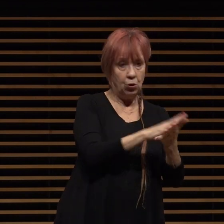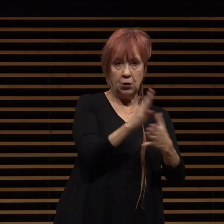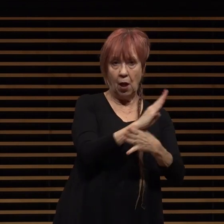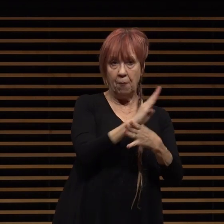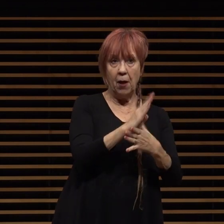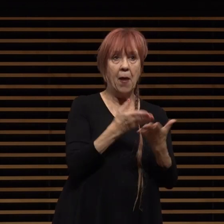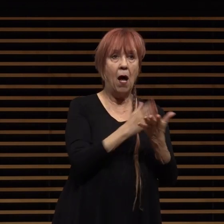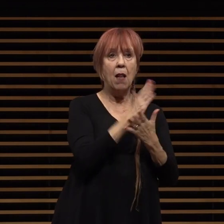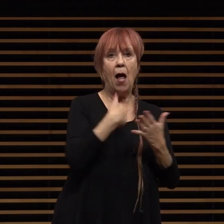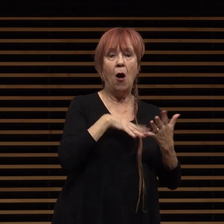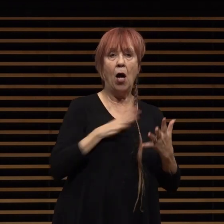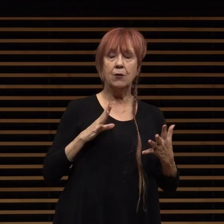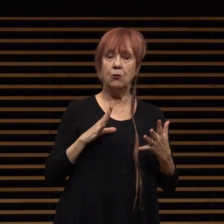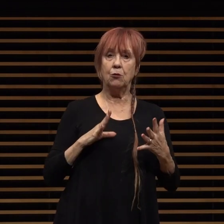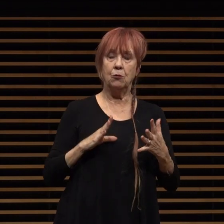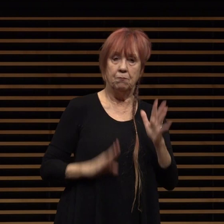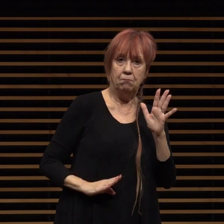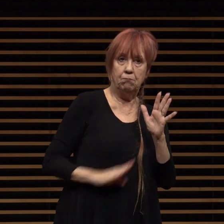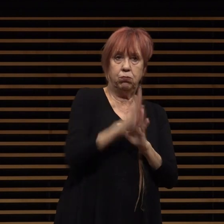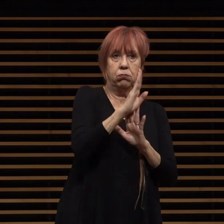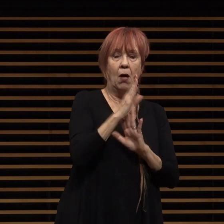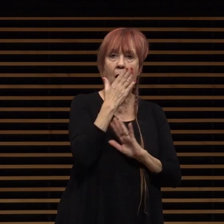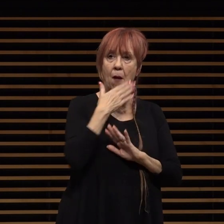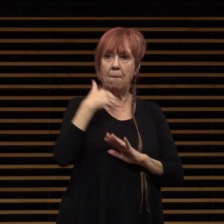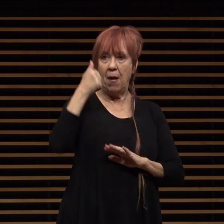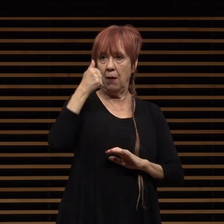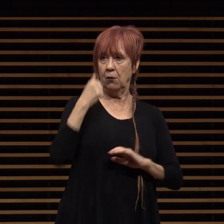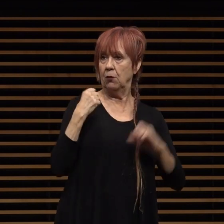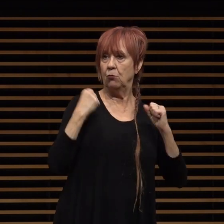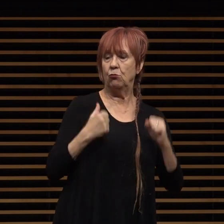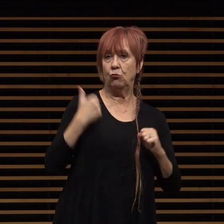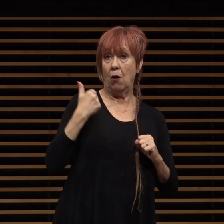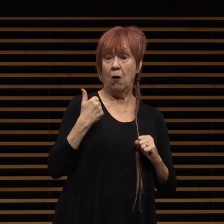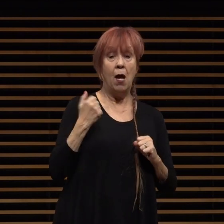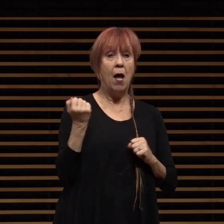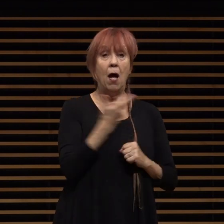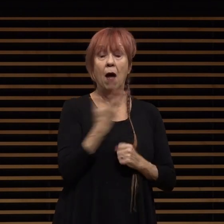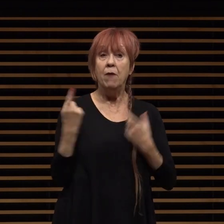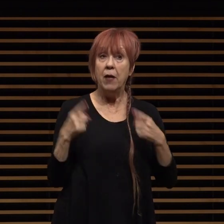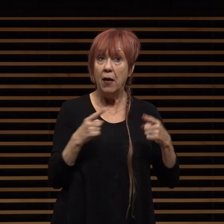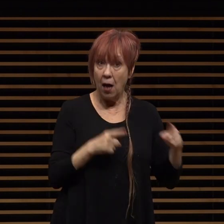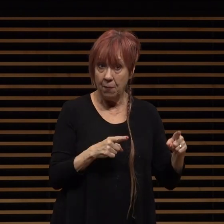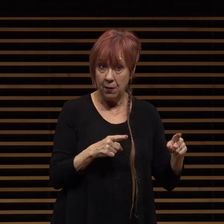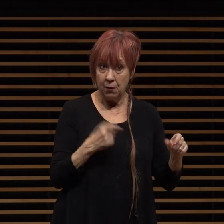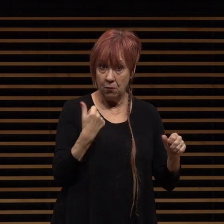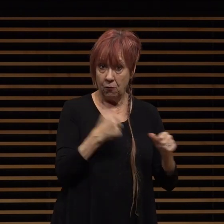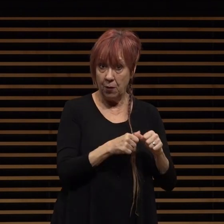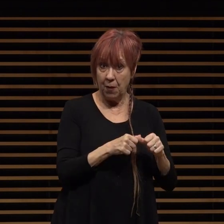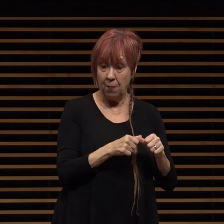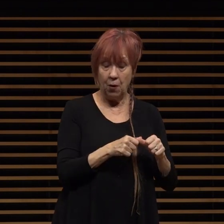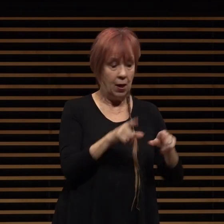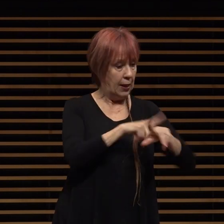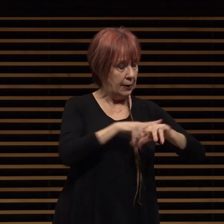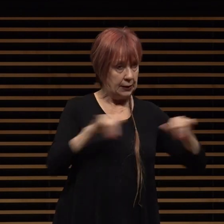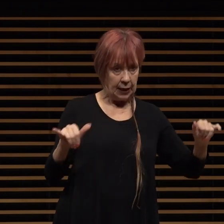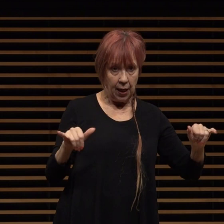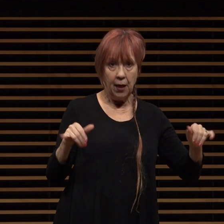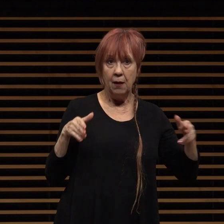to bounce back better and stronger all of this occurred mind you